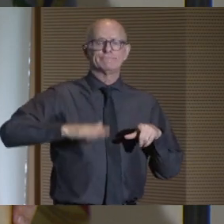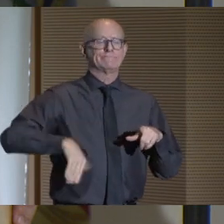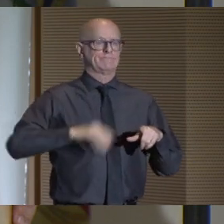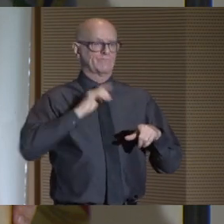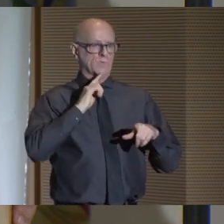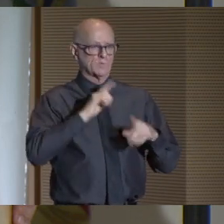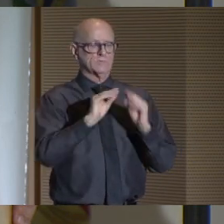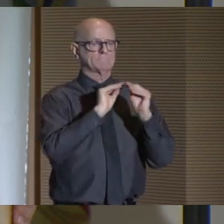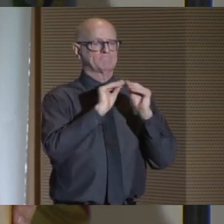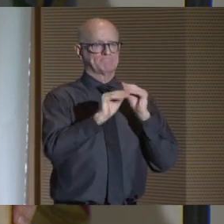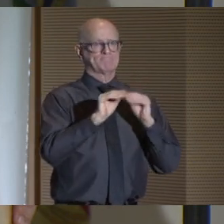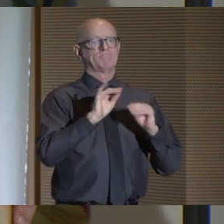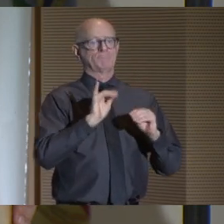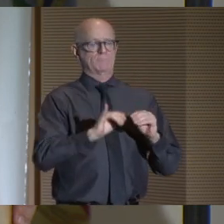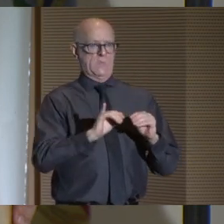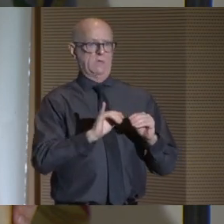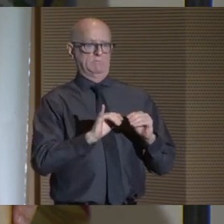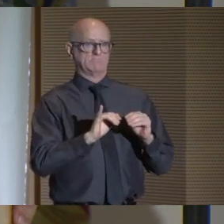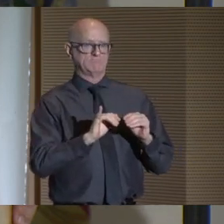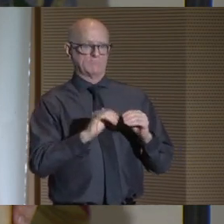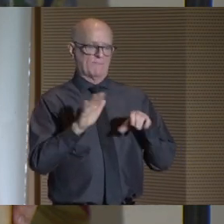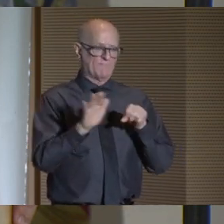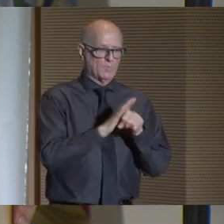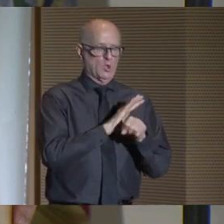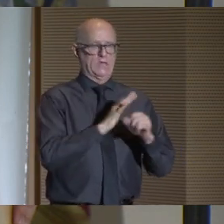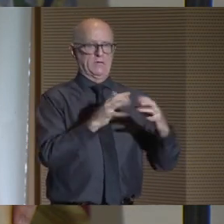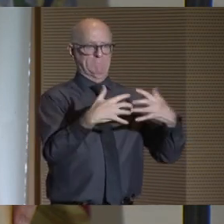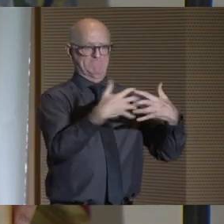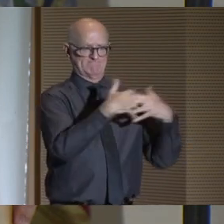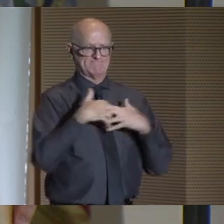of the vision of a fully integrated university.